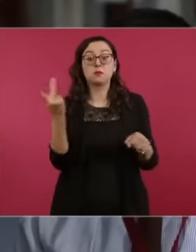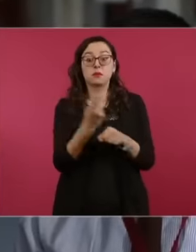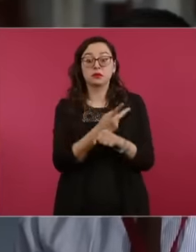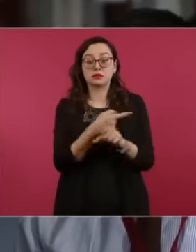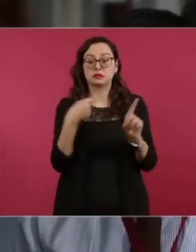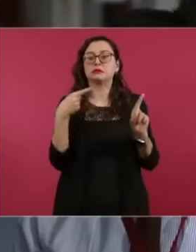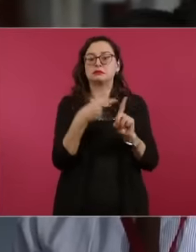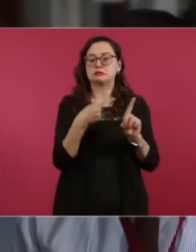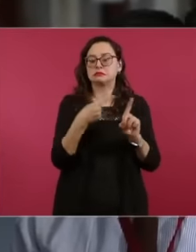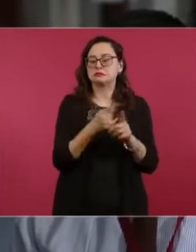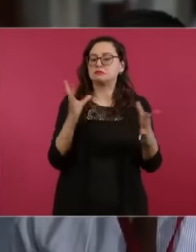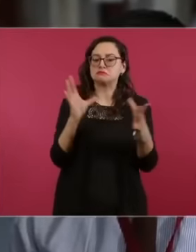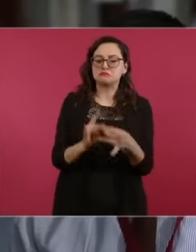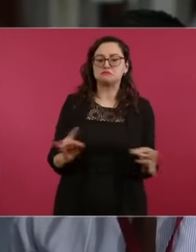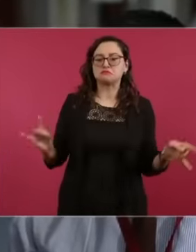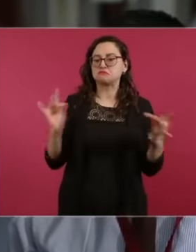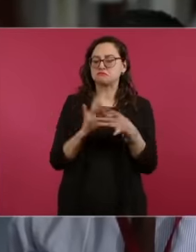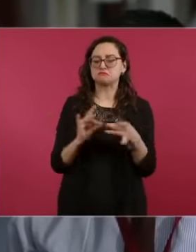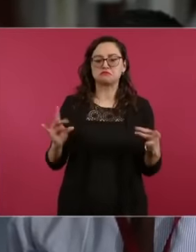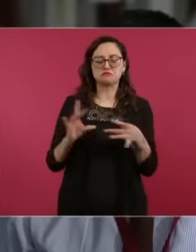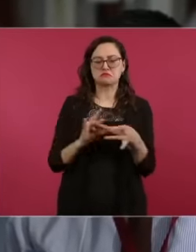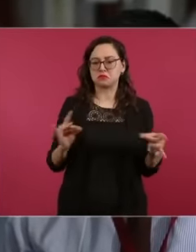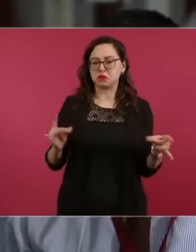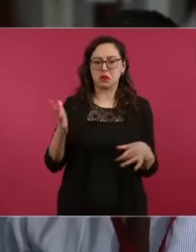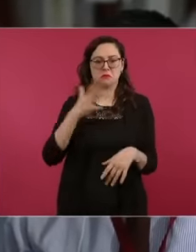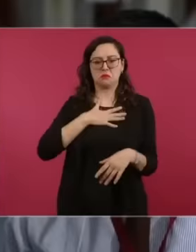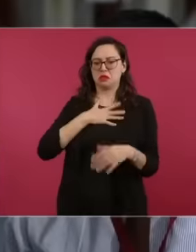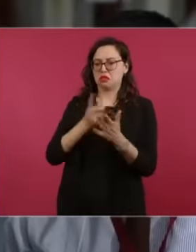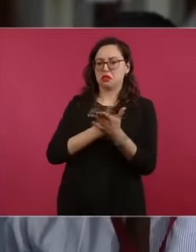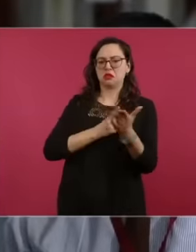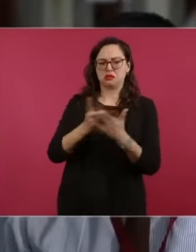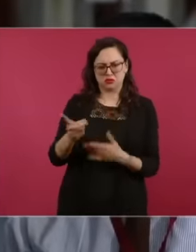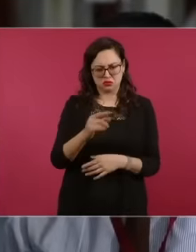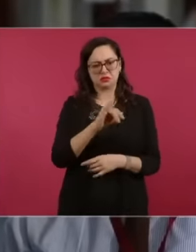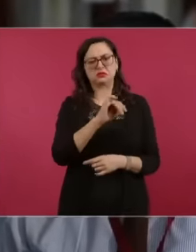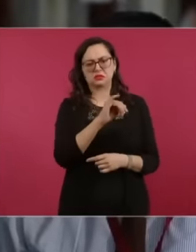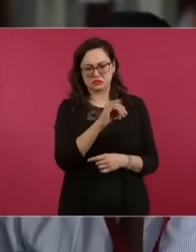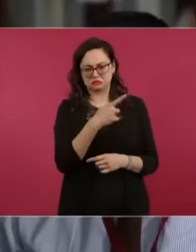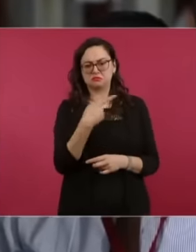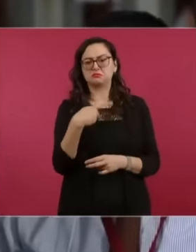defense. Obviously he doesn't have the right and it's his right, but hey, ask him, even if he hasn't